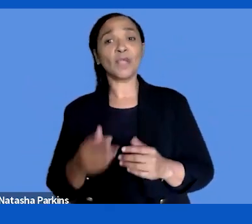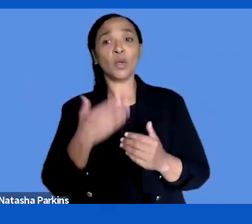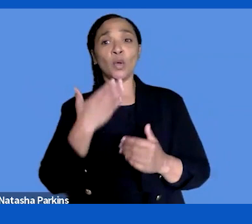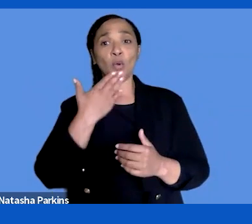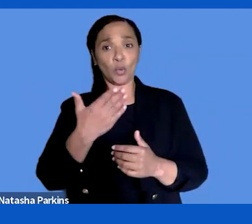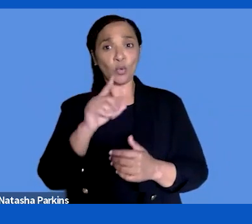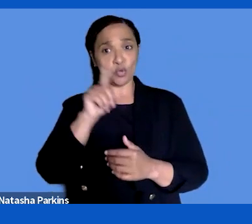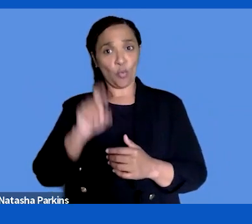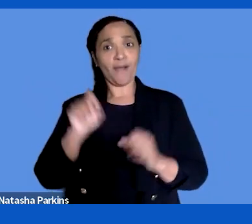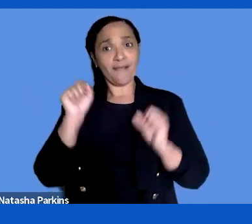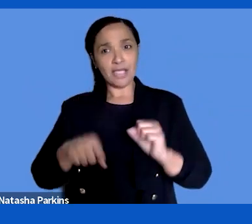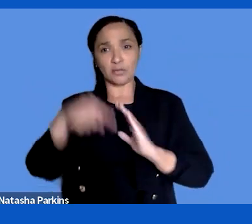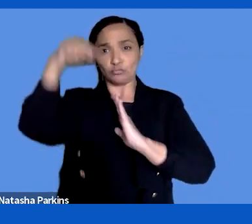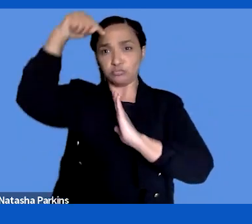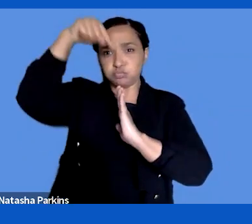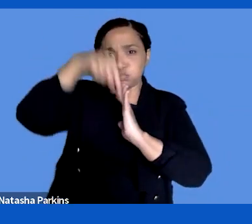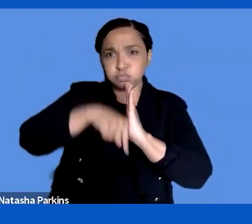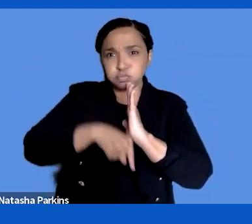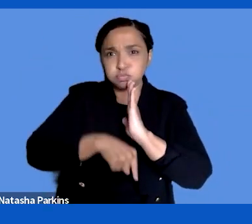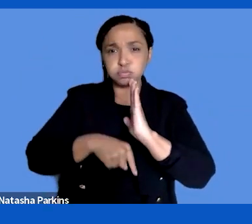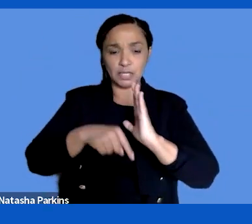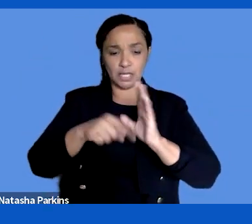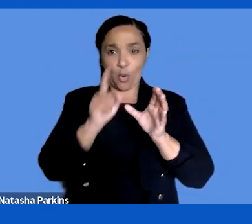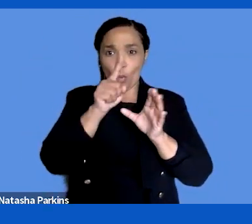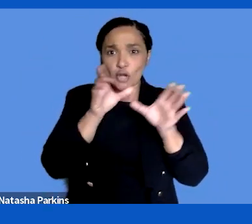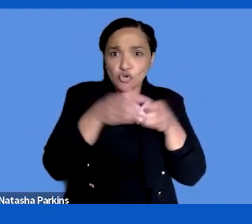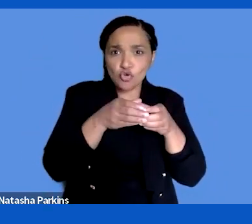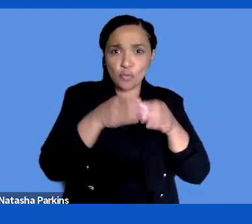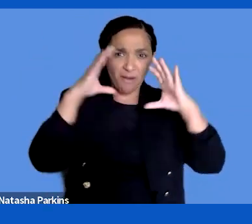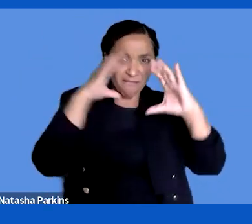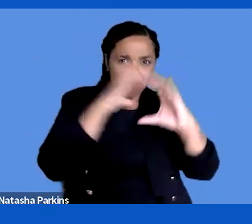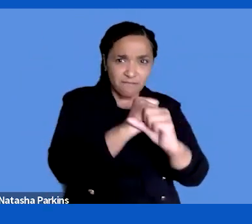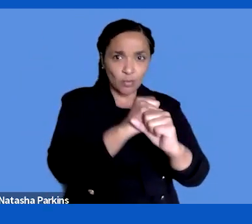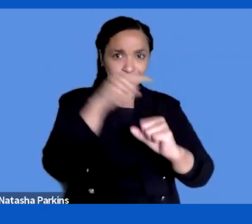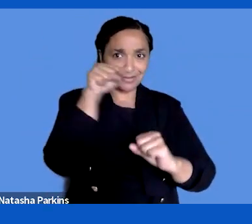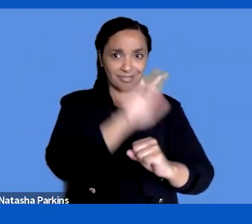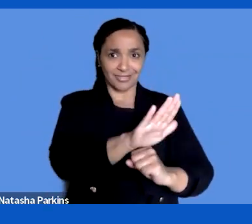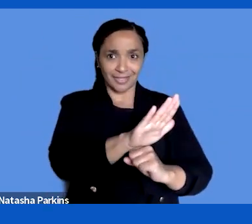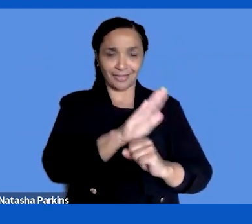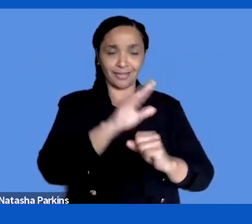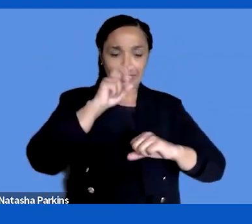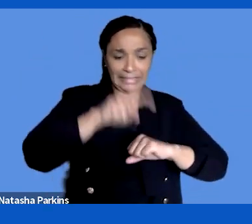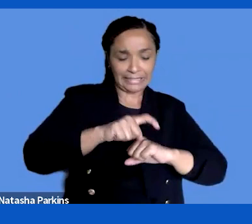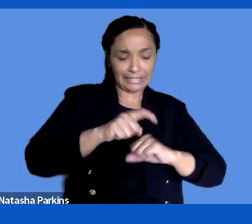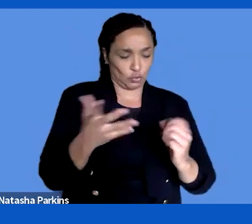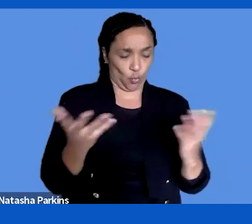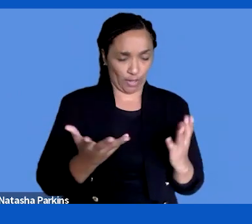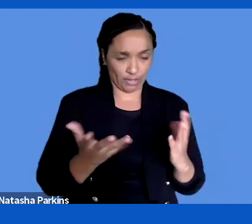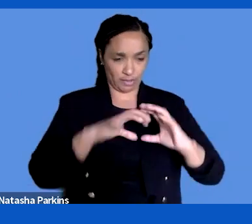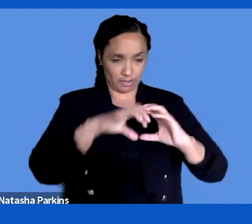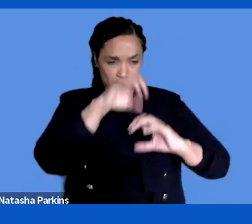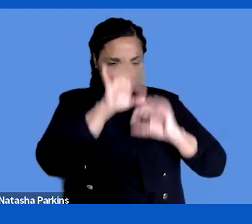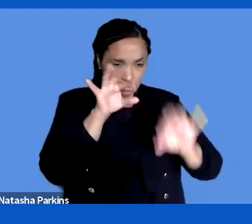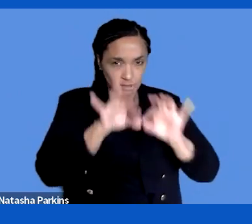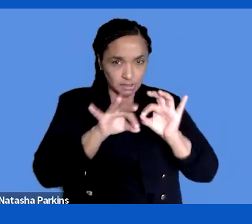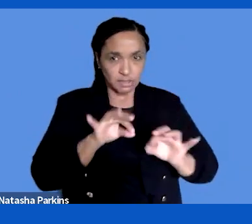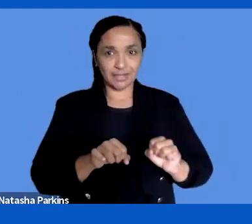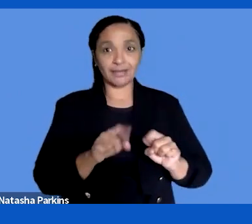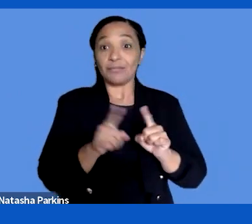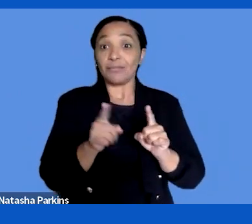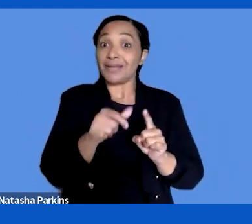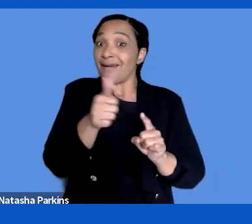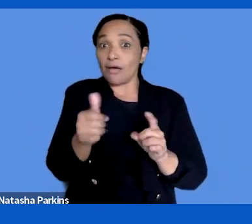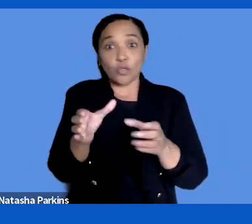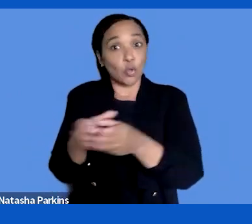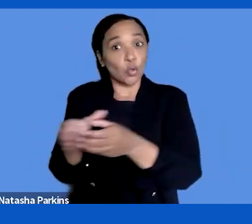deep in those needs. It also can lead to like everybody working in their own silo. There is